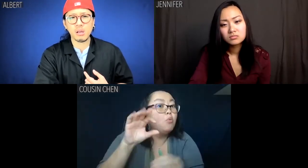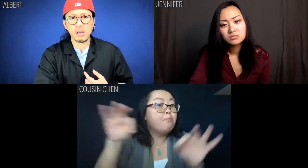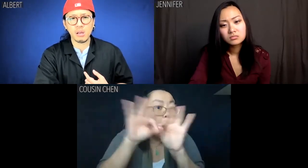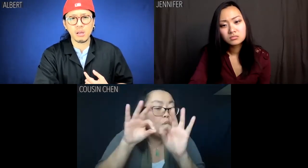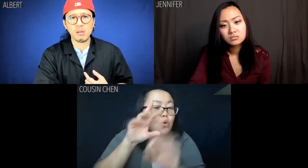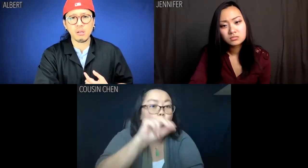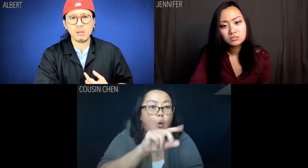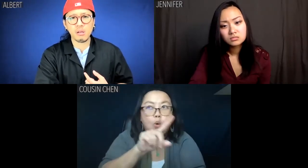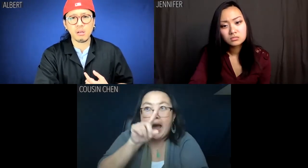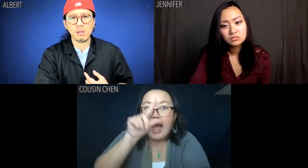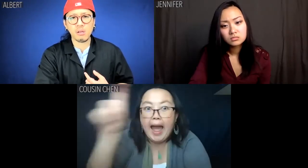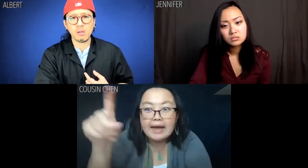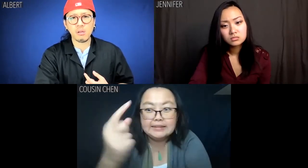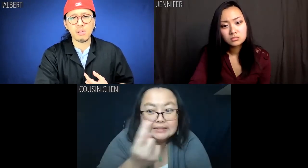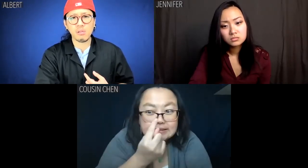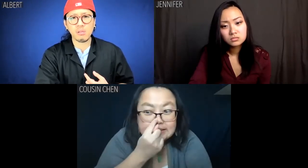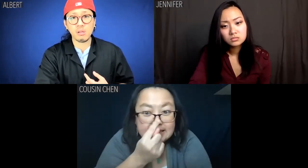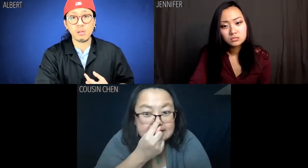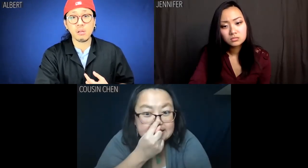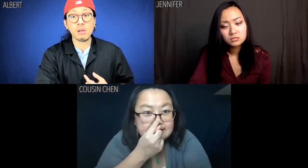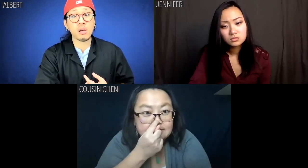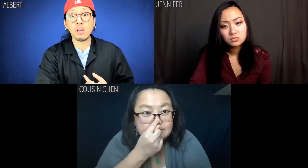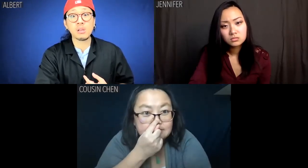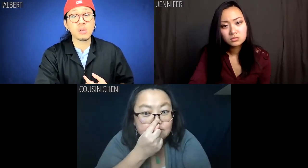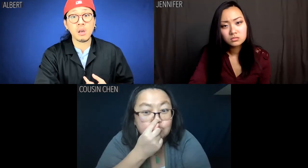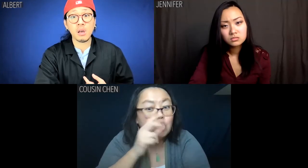Don't question Tzi Chuan.